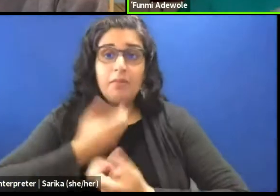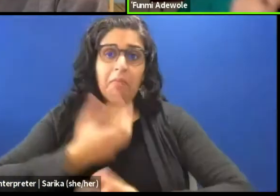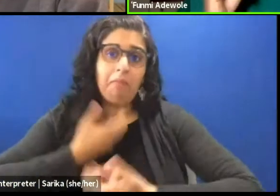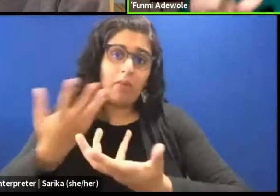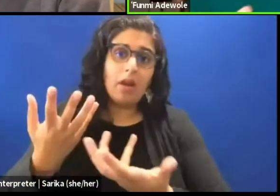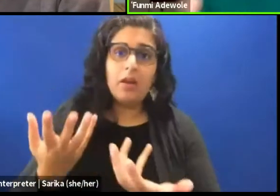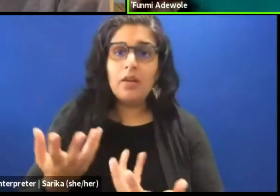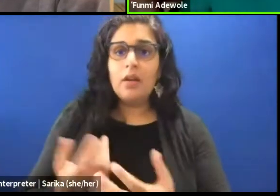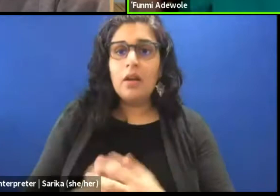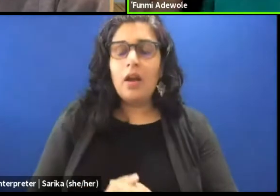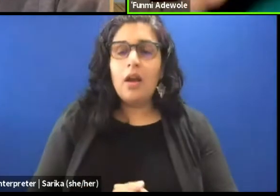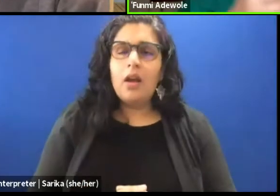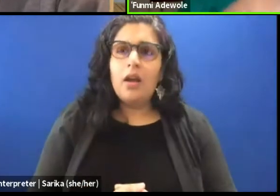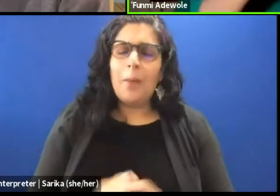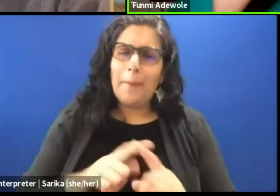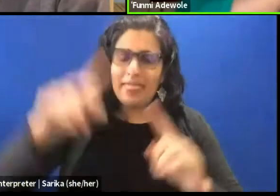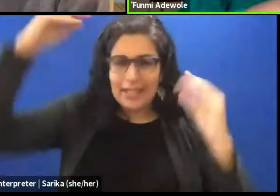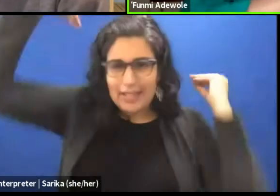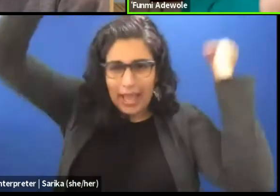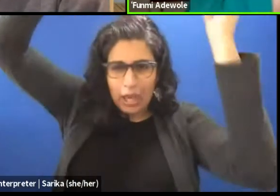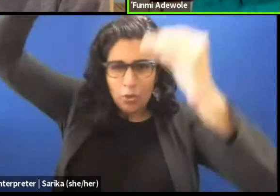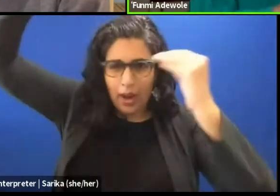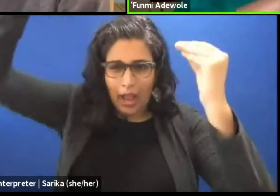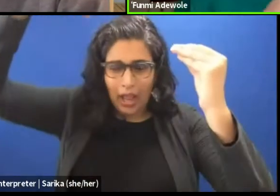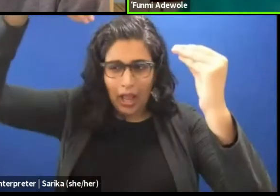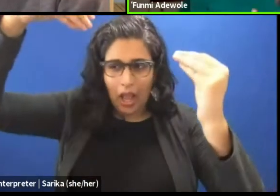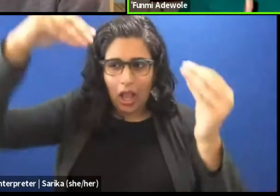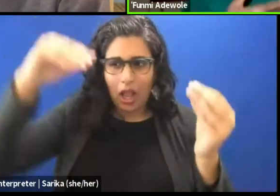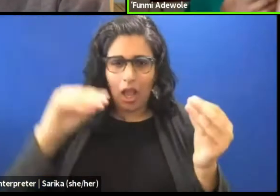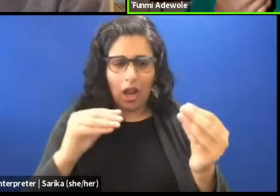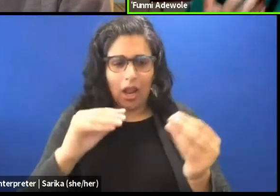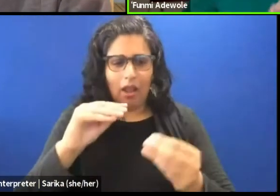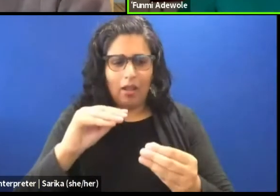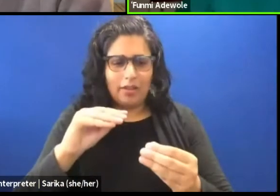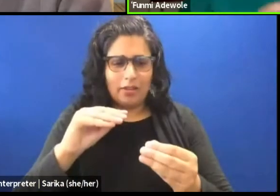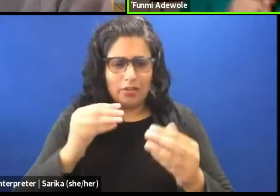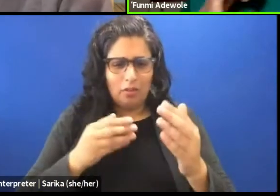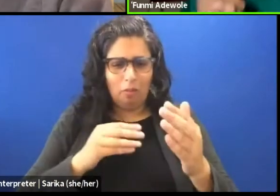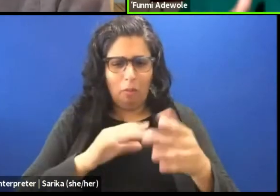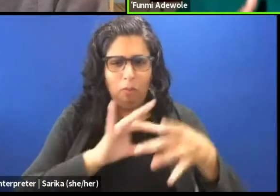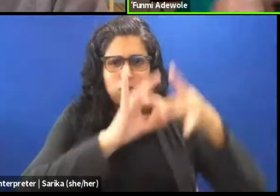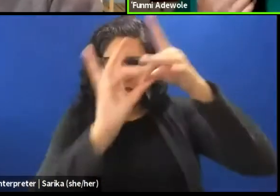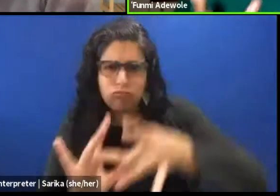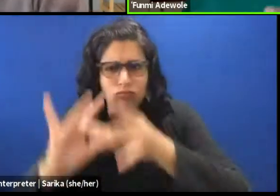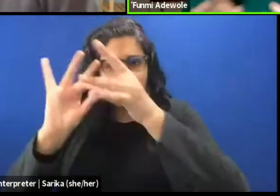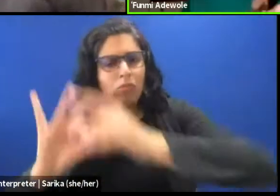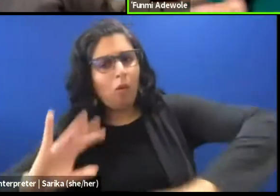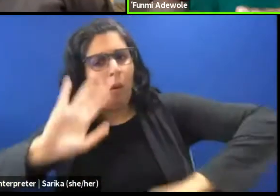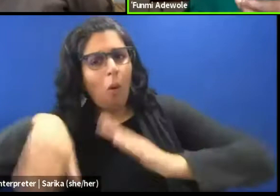But this head wrap is going through the whole piece all the time, and as she transforms, there is this head wrap transforming